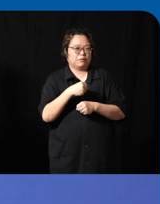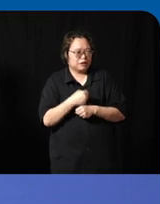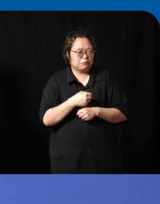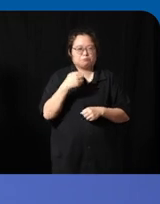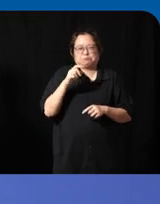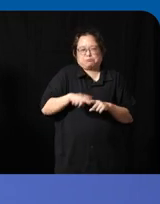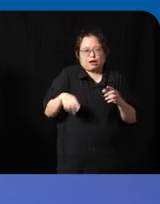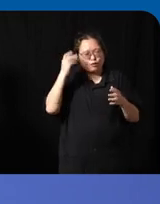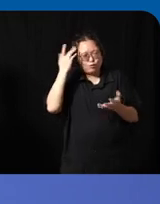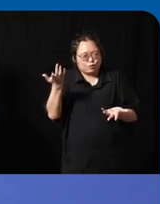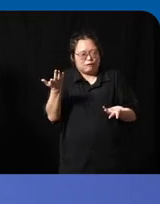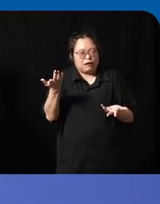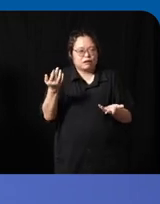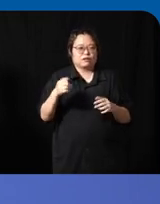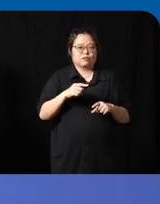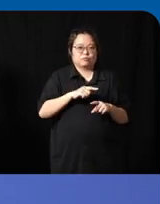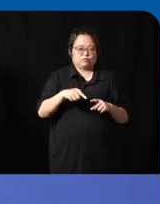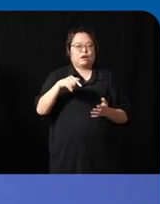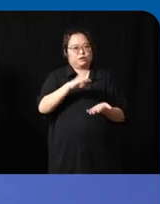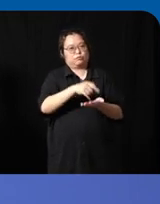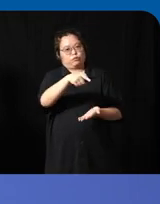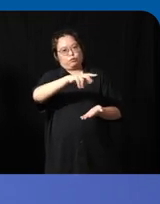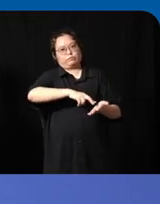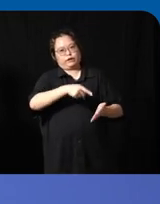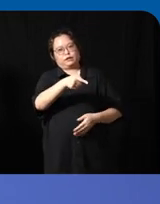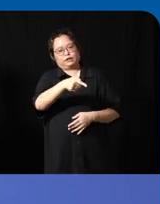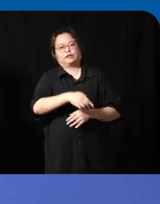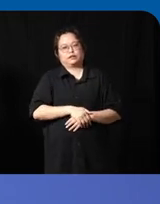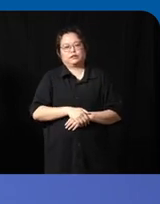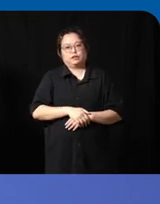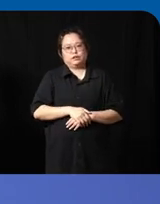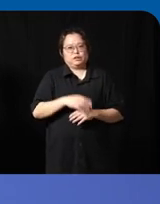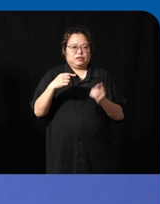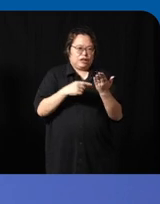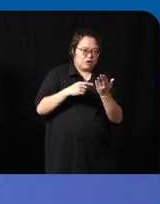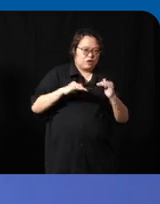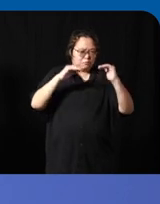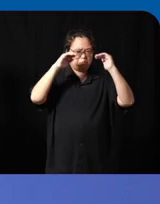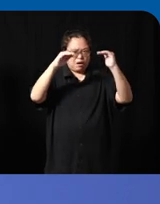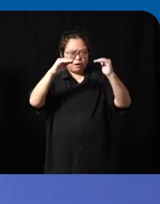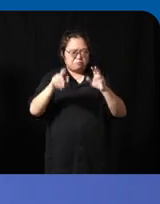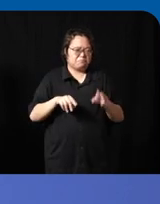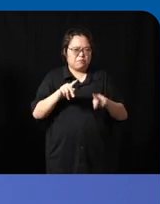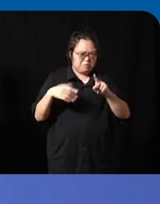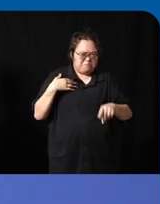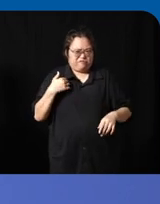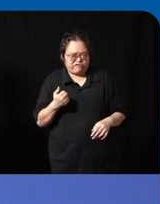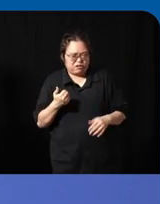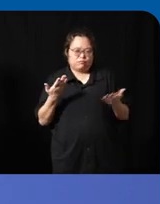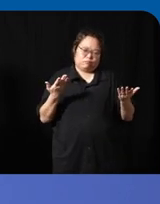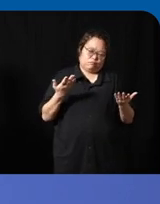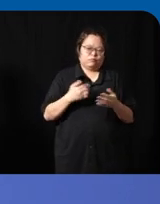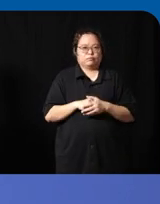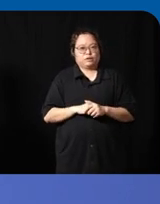a technological advancement sometimes uh looking at the needs and preferences of people who we work